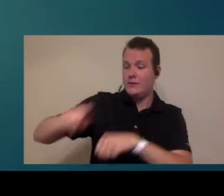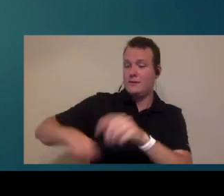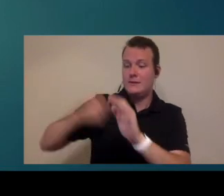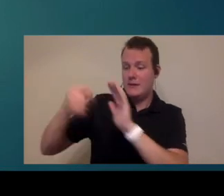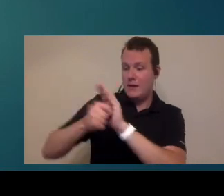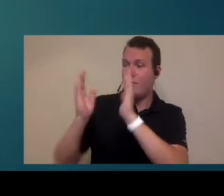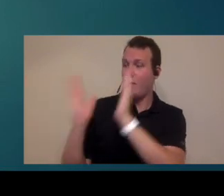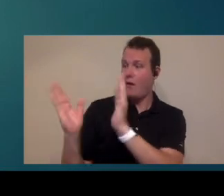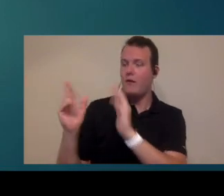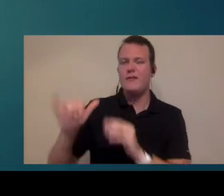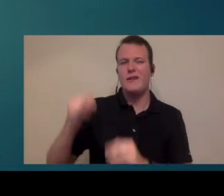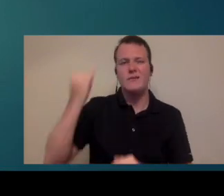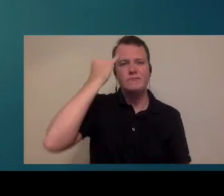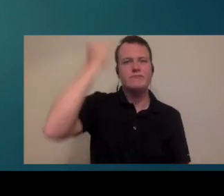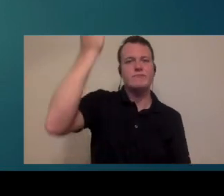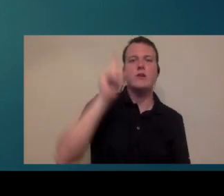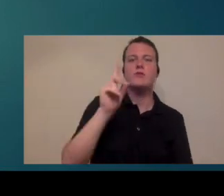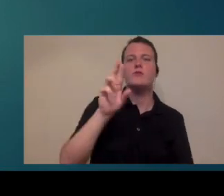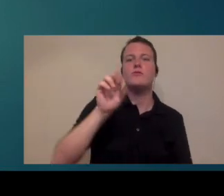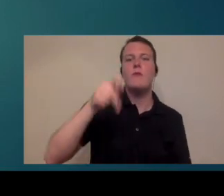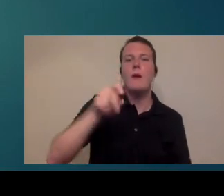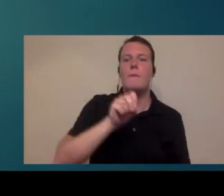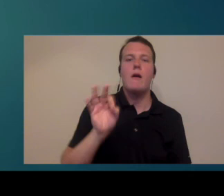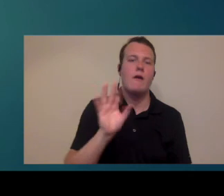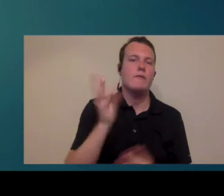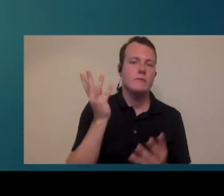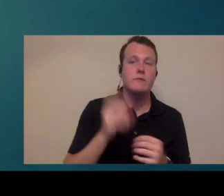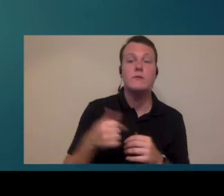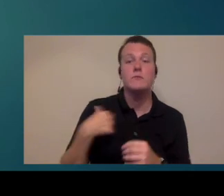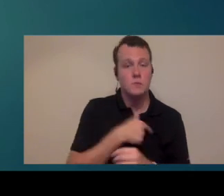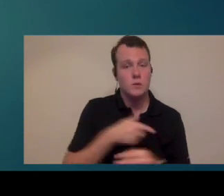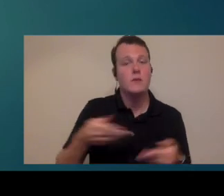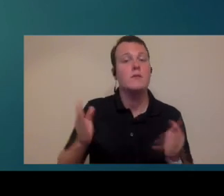have set aside which is where this drop-off idea comes from we allow